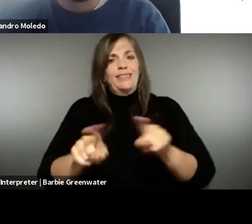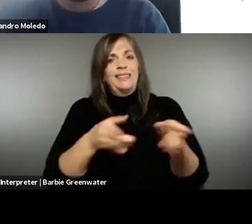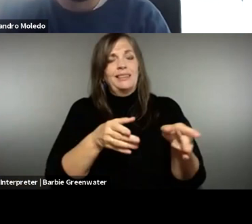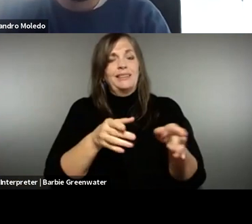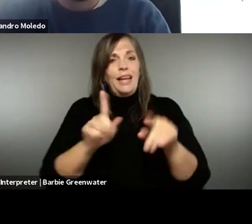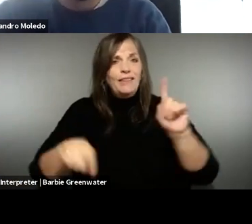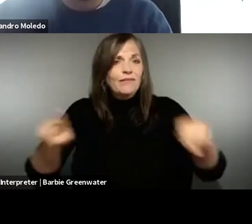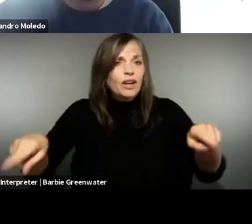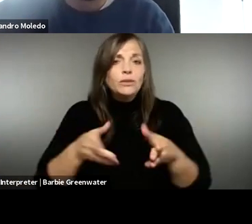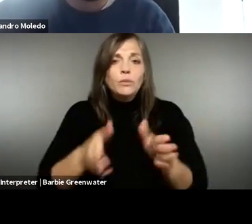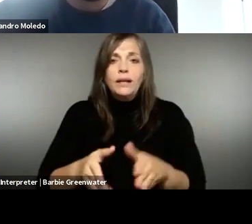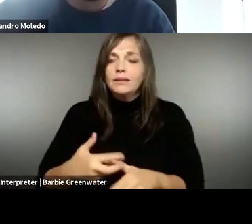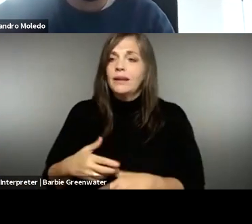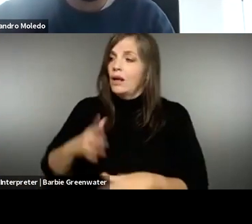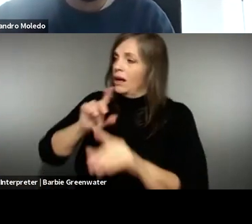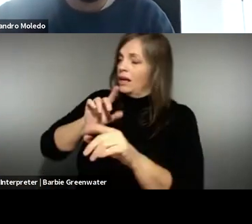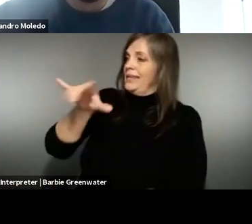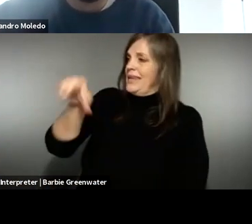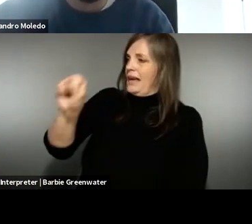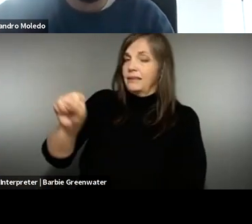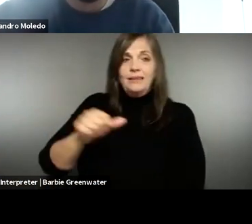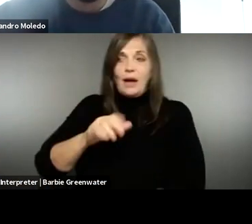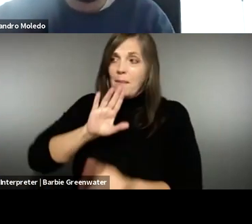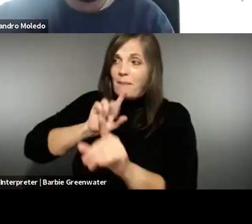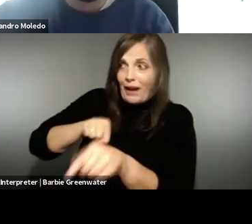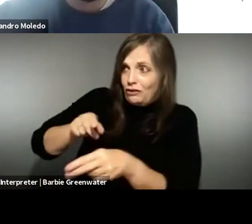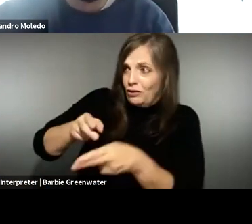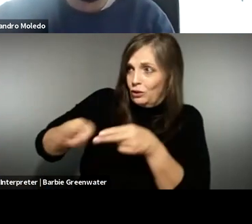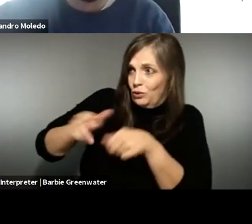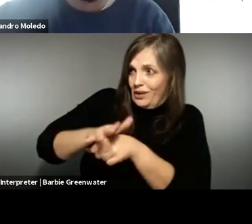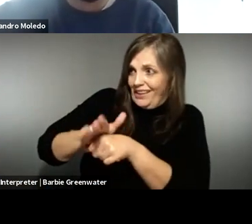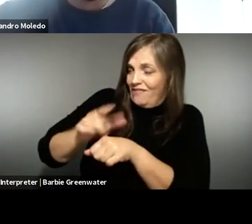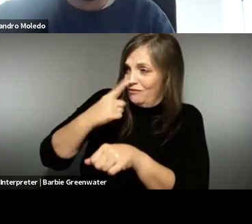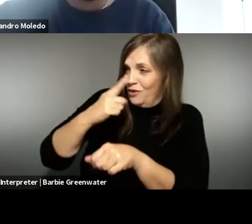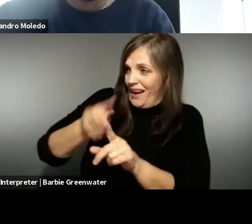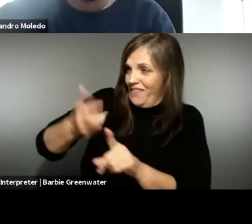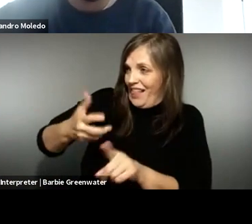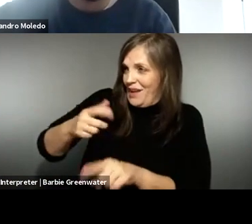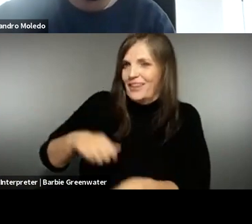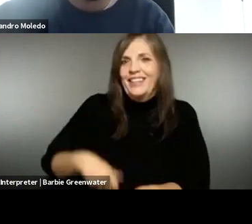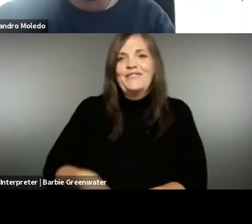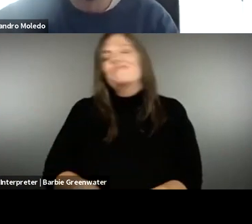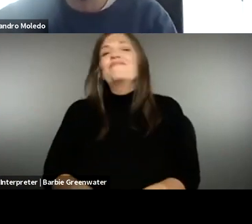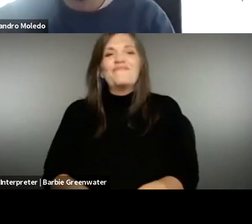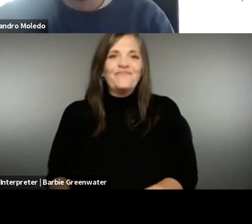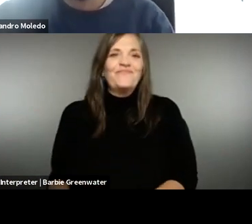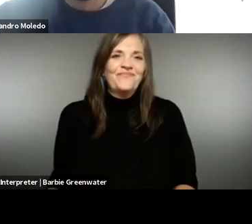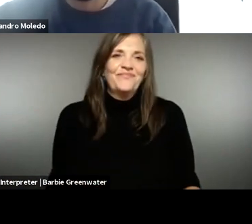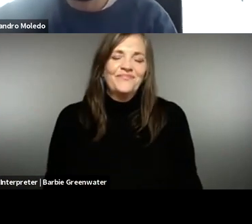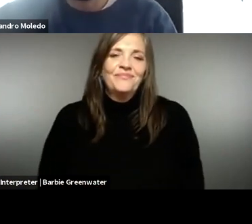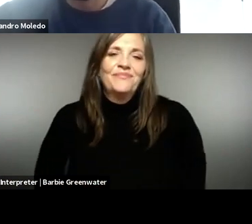standard in different ways? Yes. . Was that short enough? >> SUSANNA LAURIN: That was short